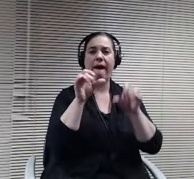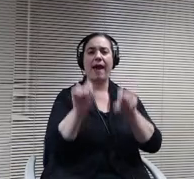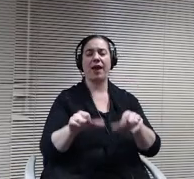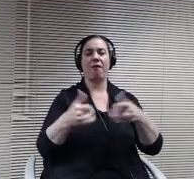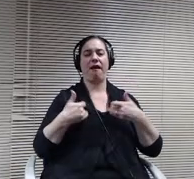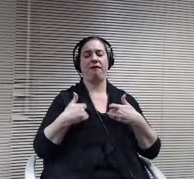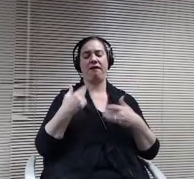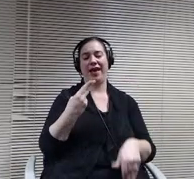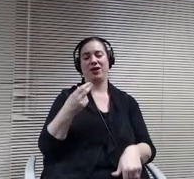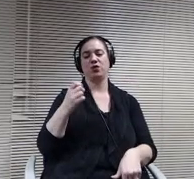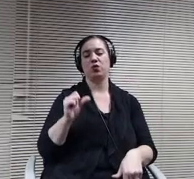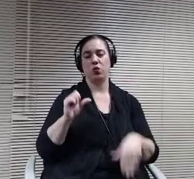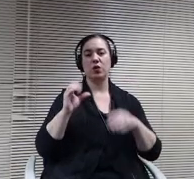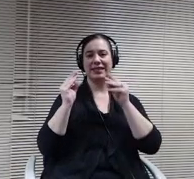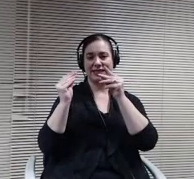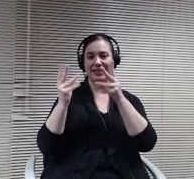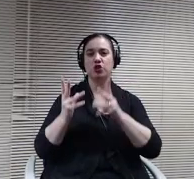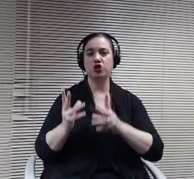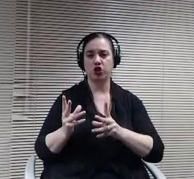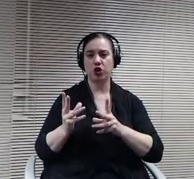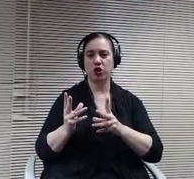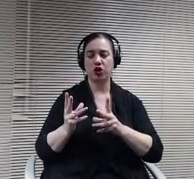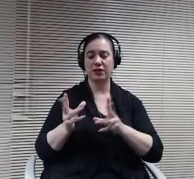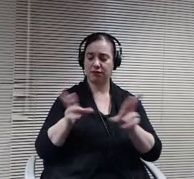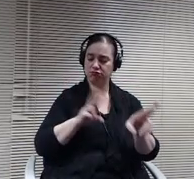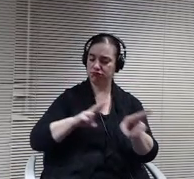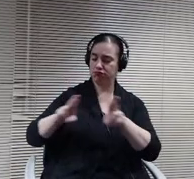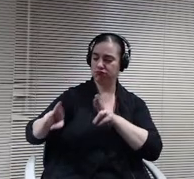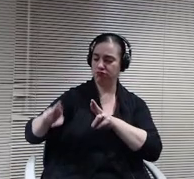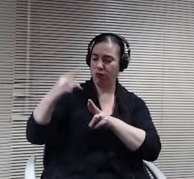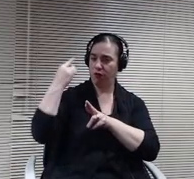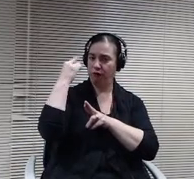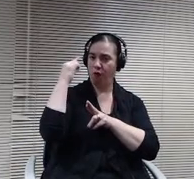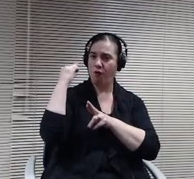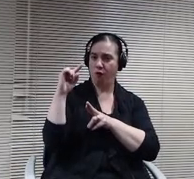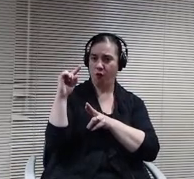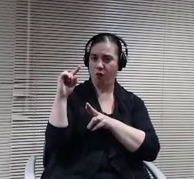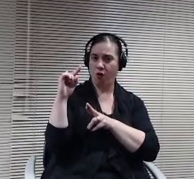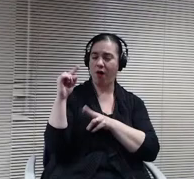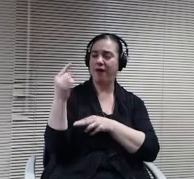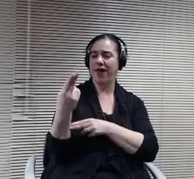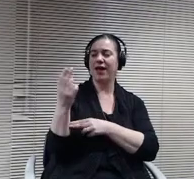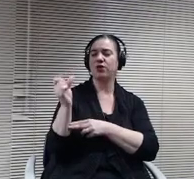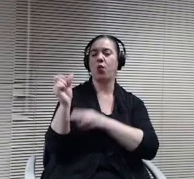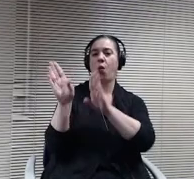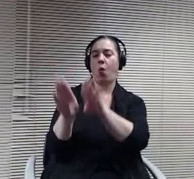ready for the opening of high school on the hybrid on the 28th